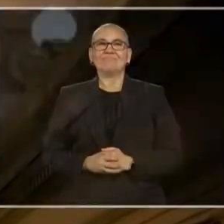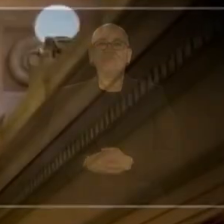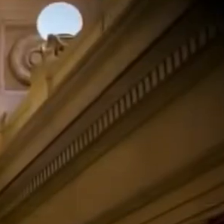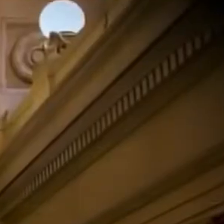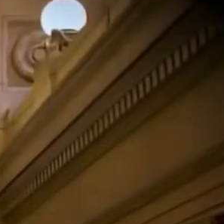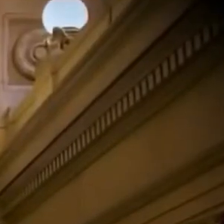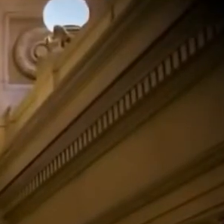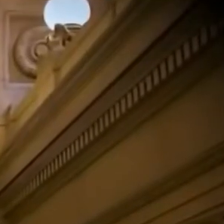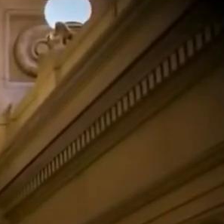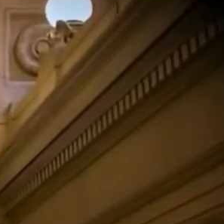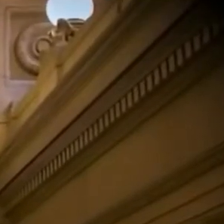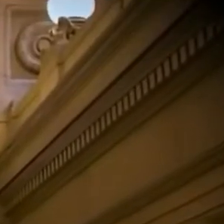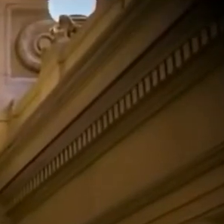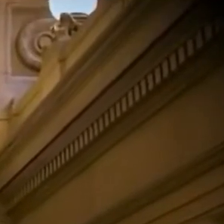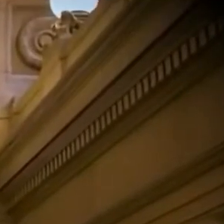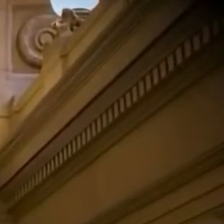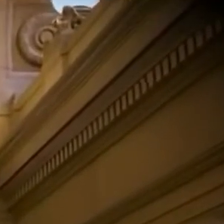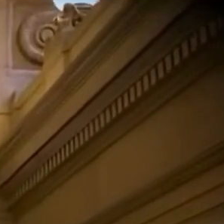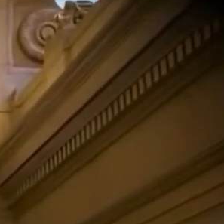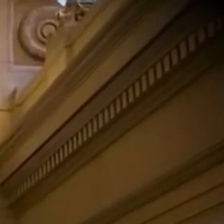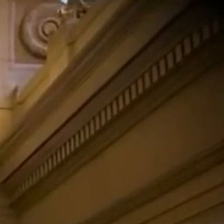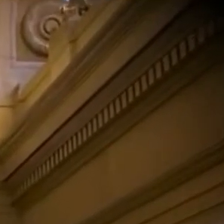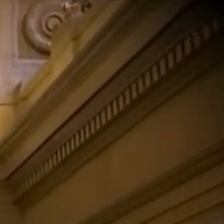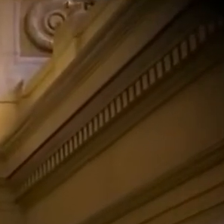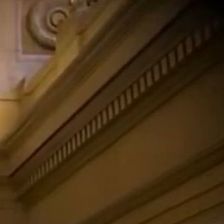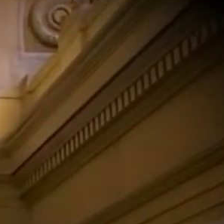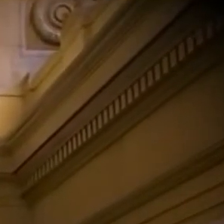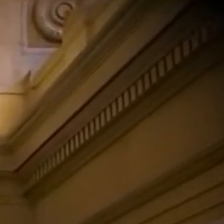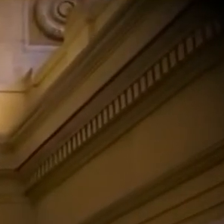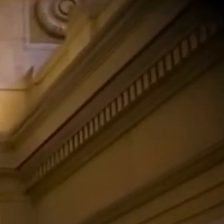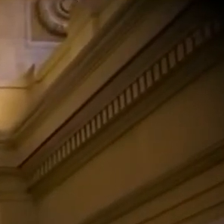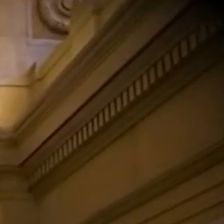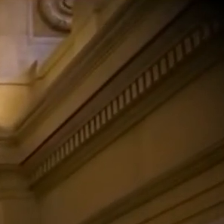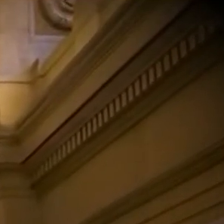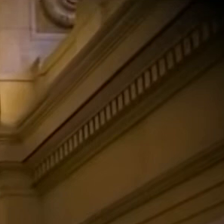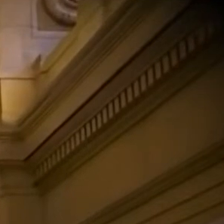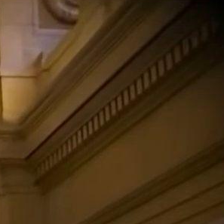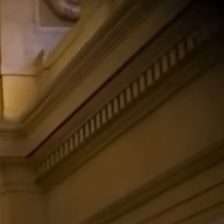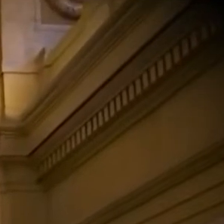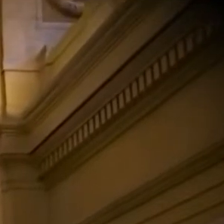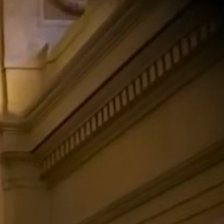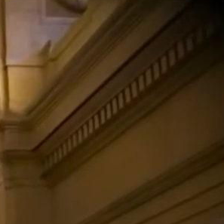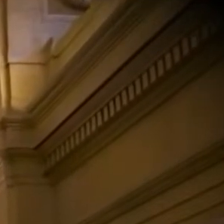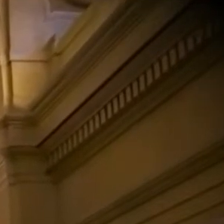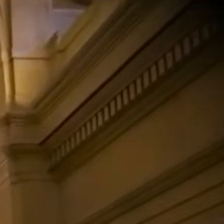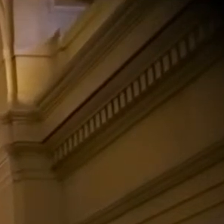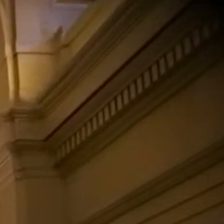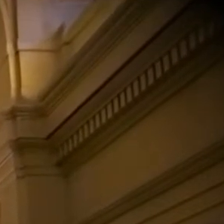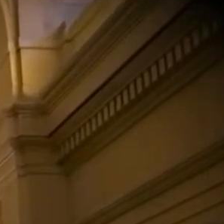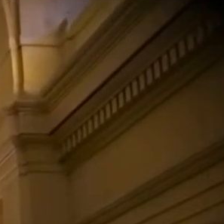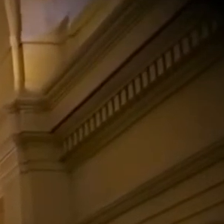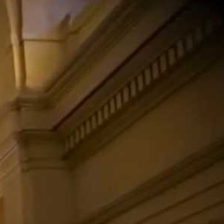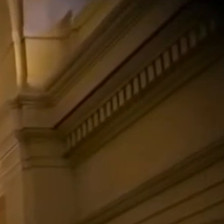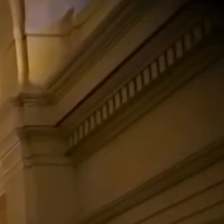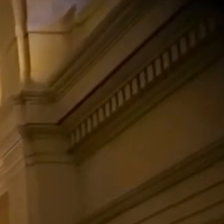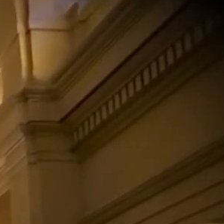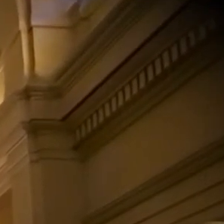YOU'RE WATCHING LEGISLATIVE COVERAGE FROM THE MINNESOTA STATE CAPITOL. PRODUCED AS A PUBLIC SERVICE BY HOUSE PUBLIC INFORMATION SERVICES AND SENATE MEDIA